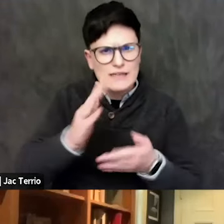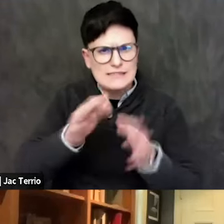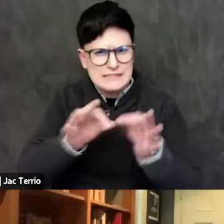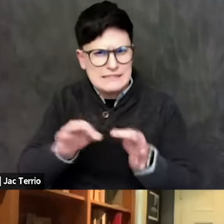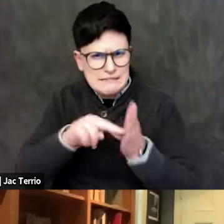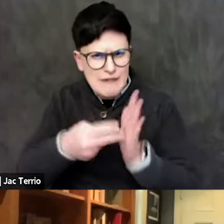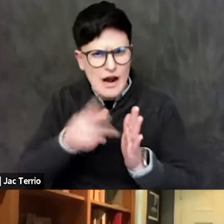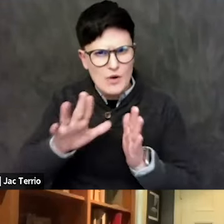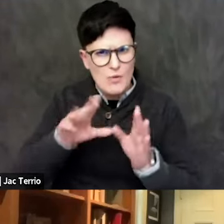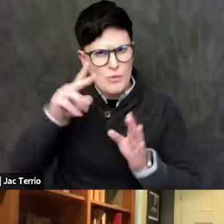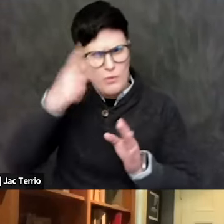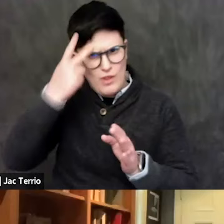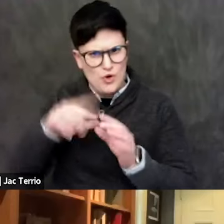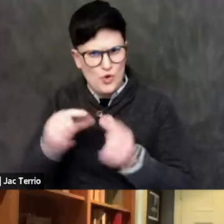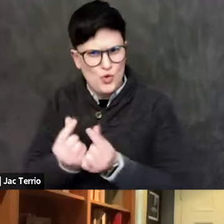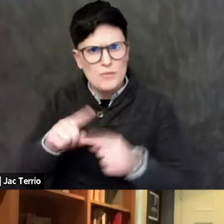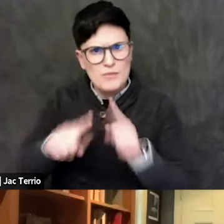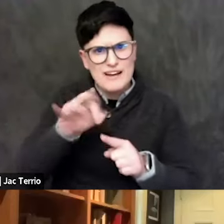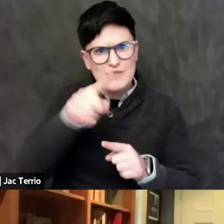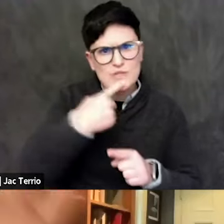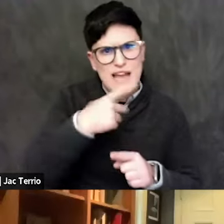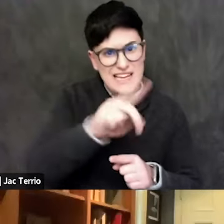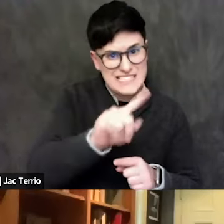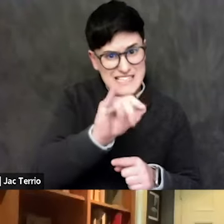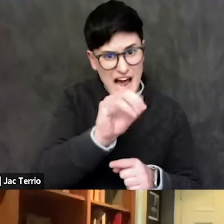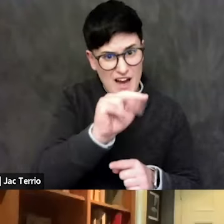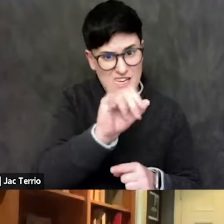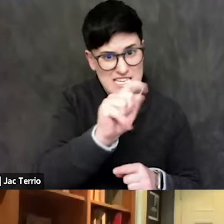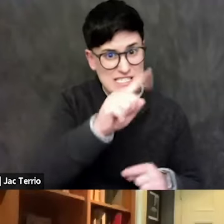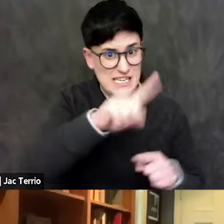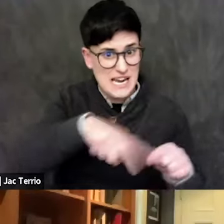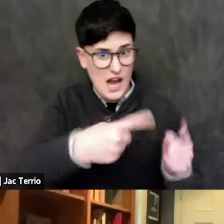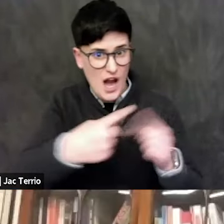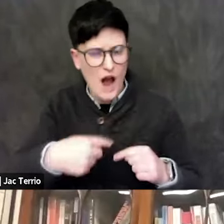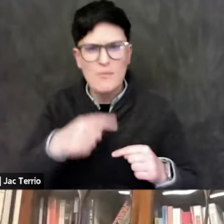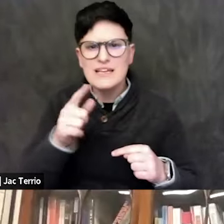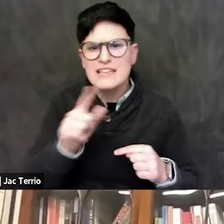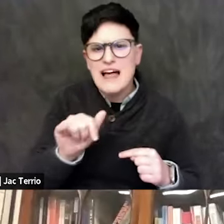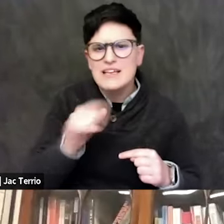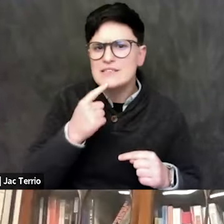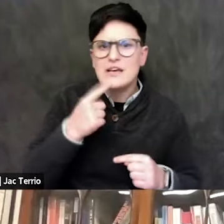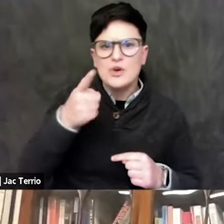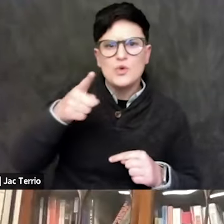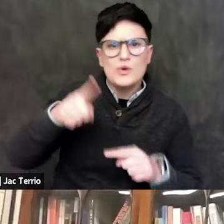it's the same as saying the '50s Communists can't be in the space, even though it has nothing to do with this, the politics.